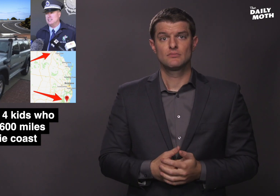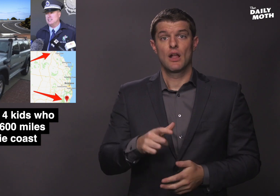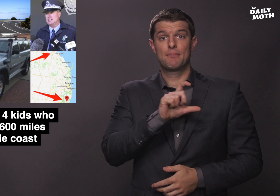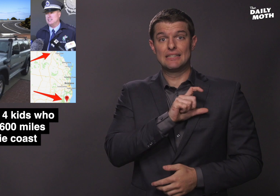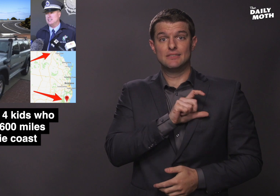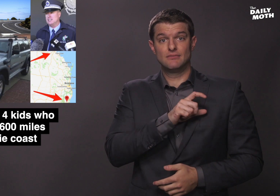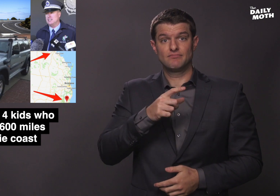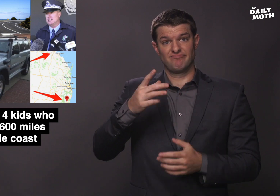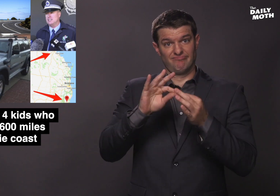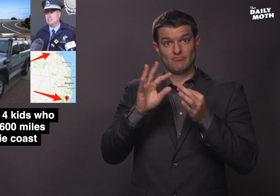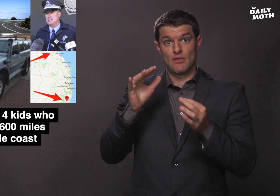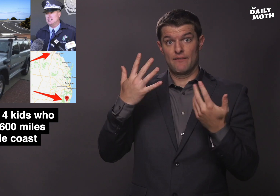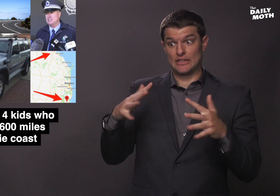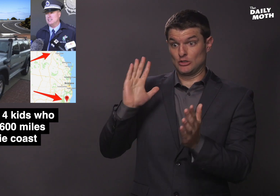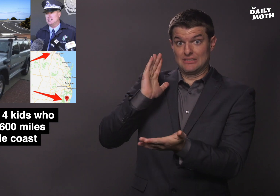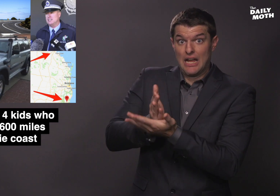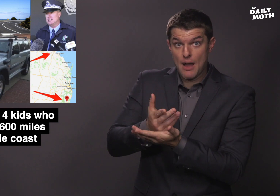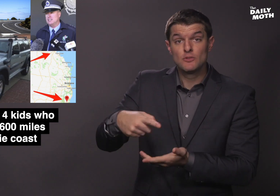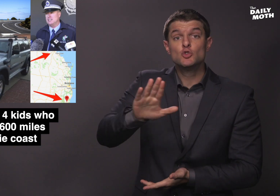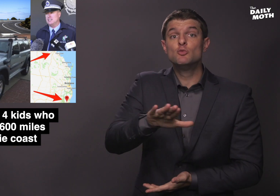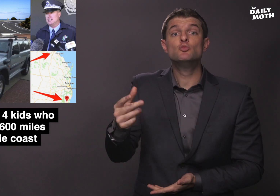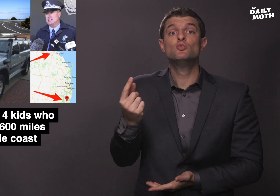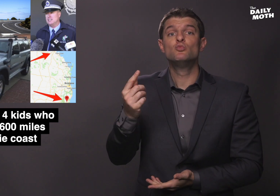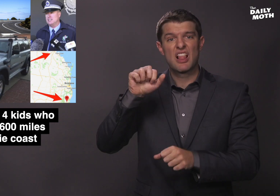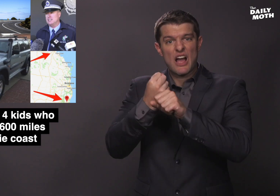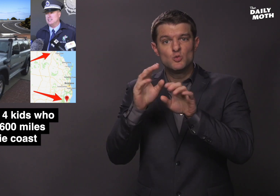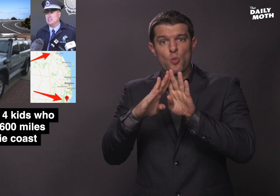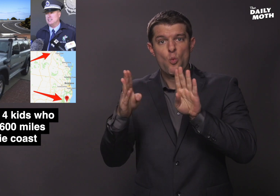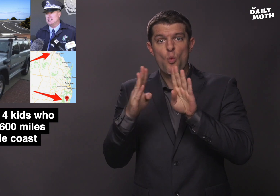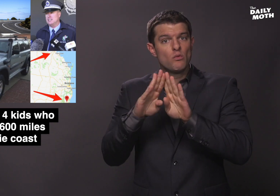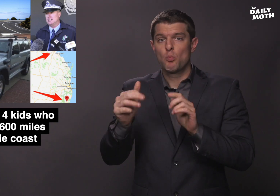The police also said that the children locked the doors